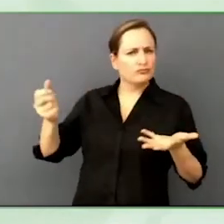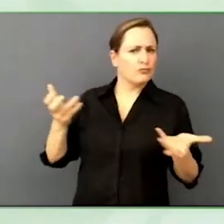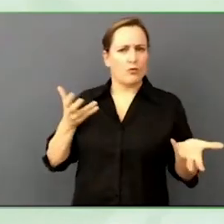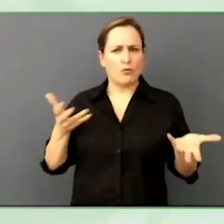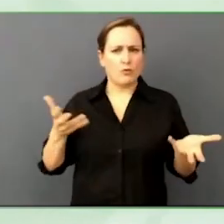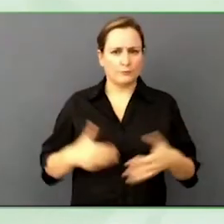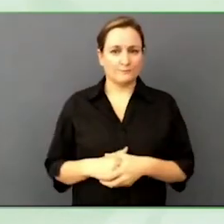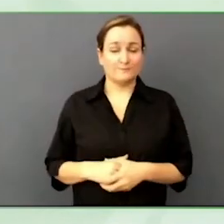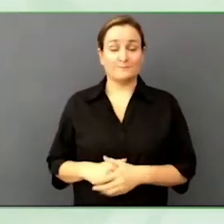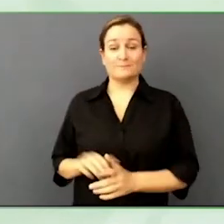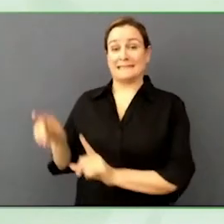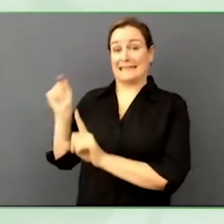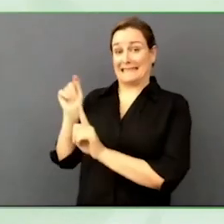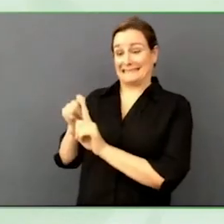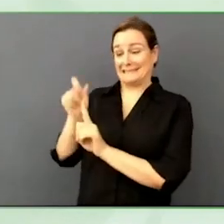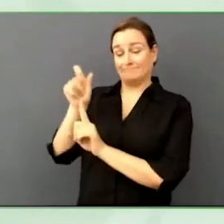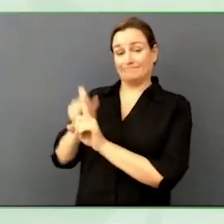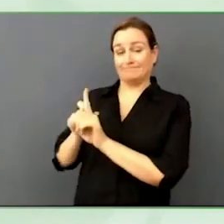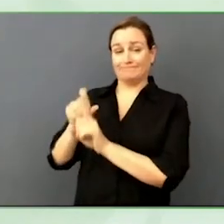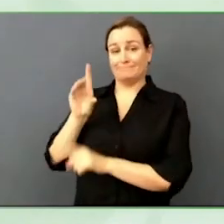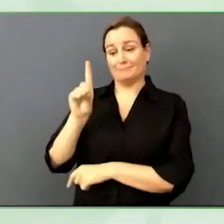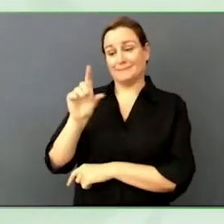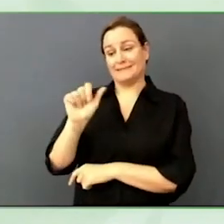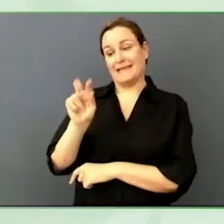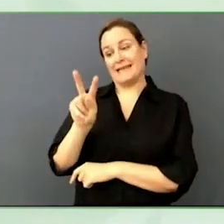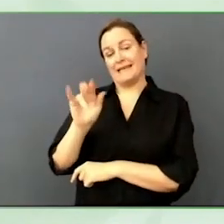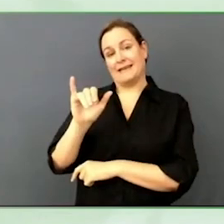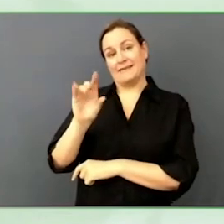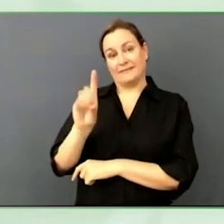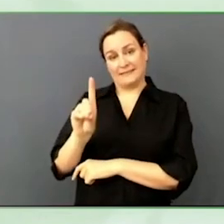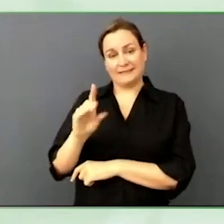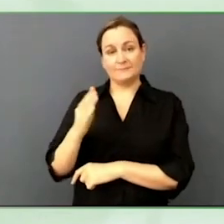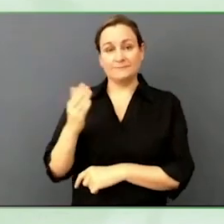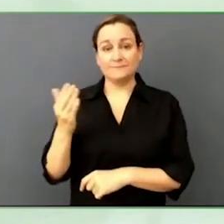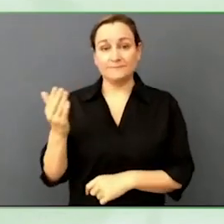company, more than a company, a concept, Helix Opportunity.